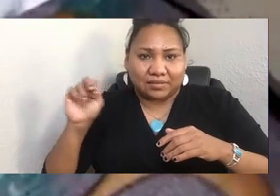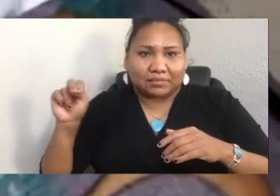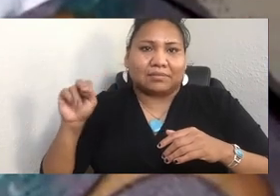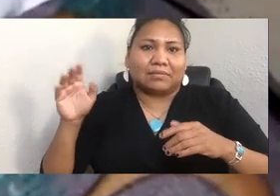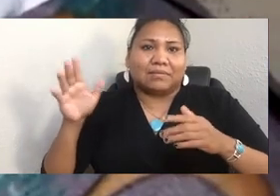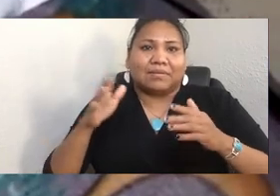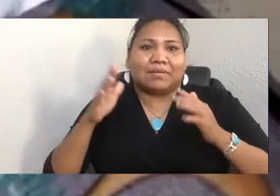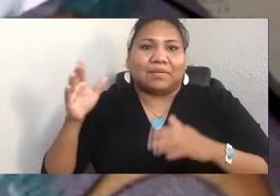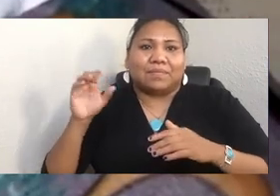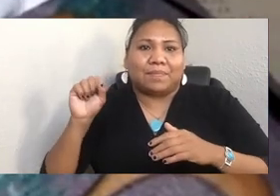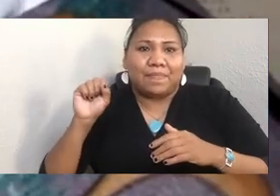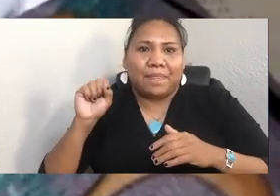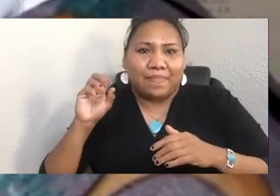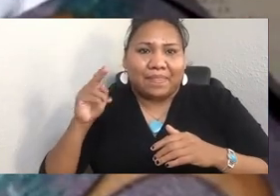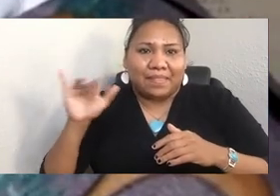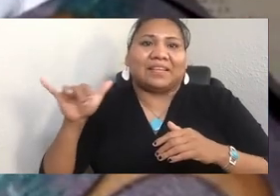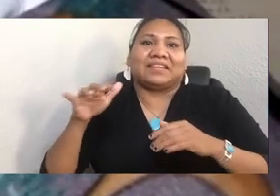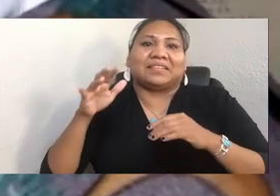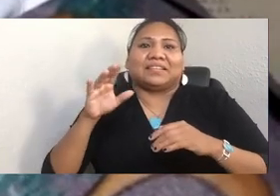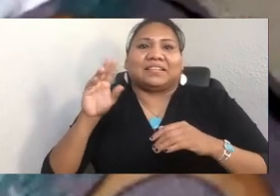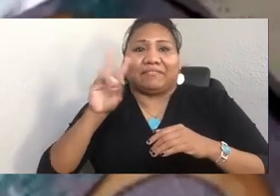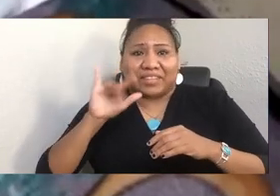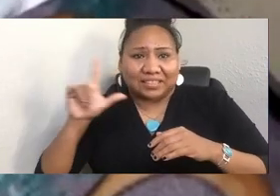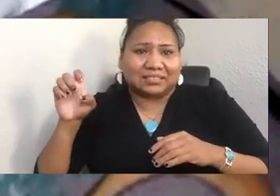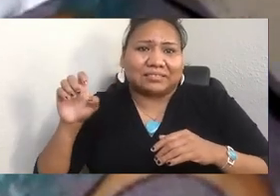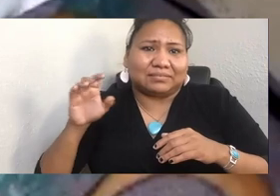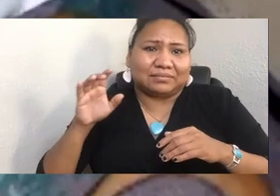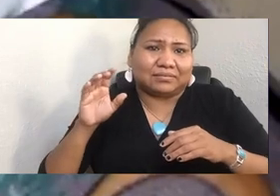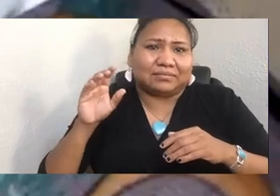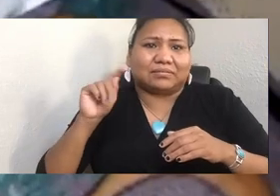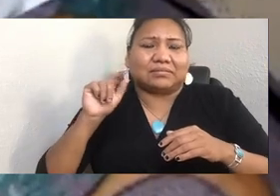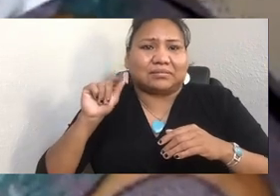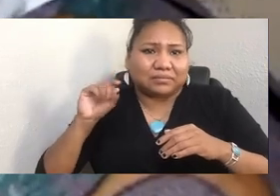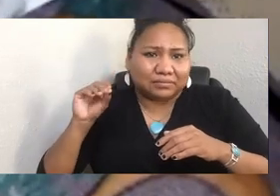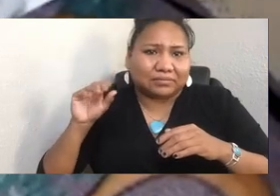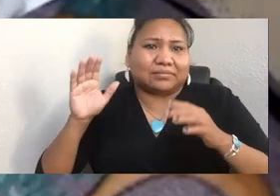Shoshone-Bannock, Samoan, Towa, born of Muntinlupa, Philippines.